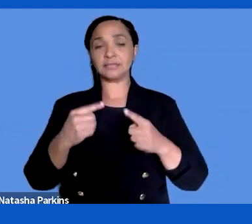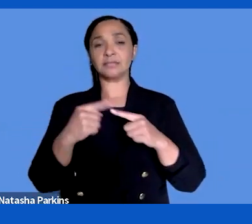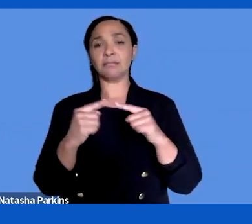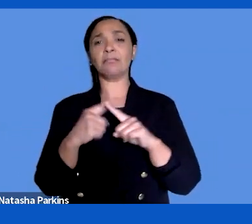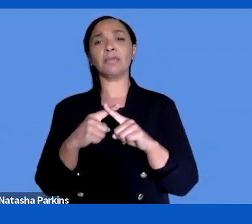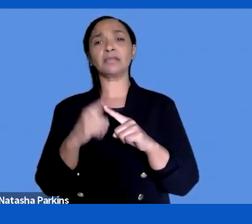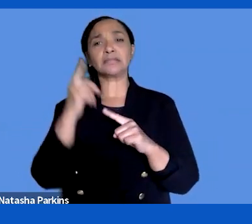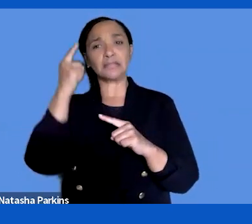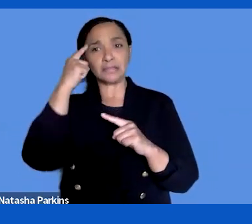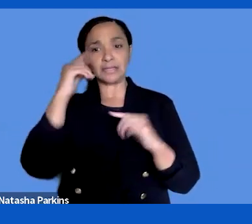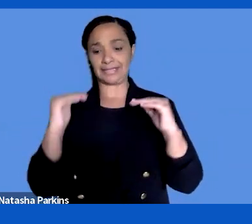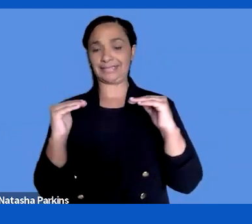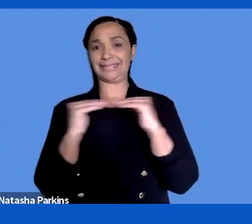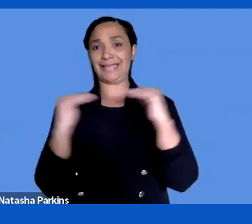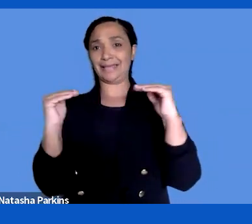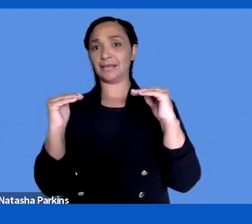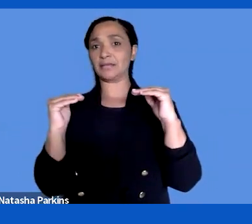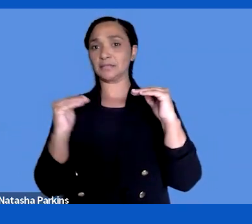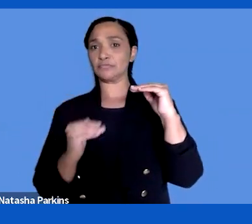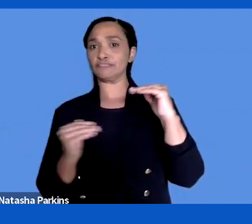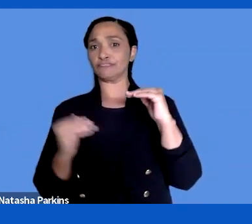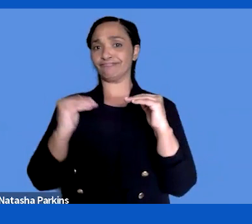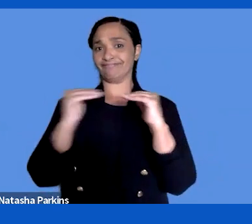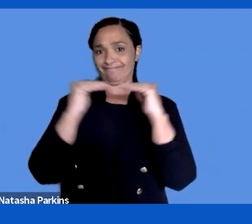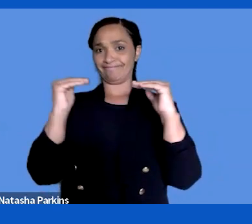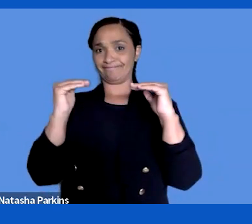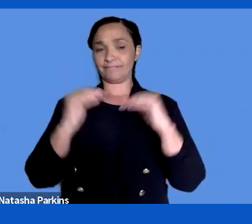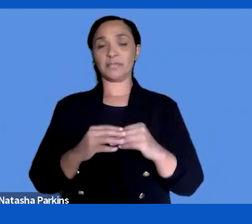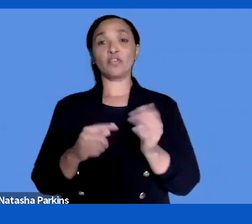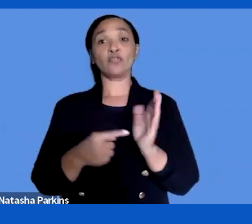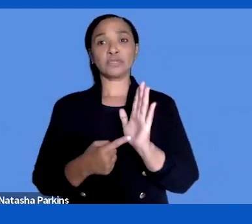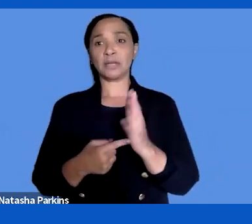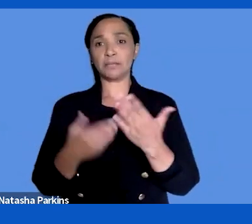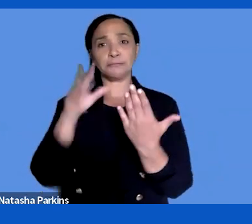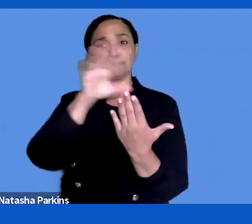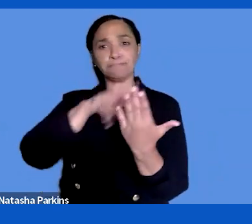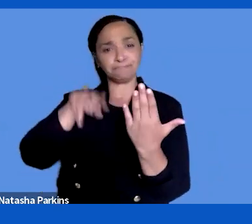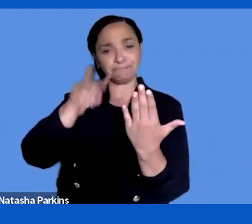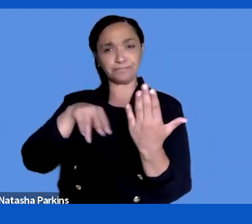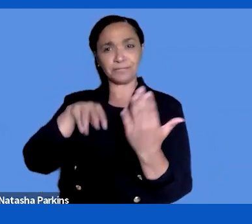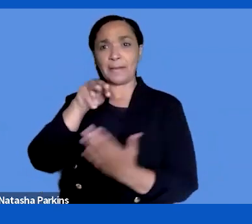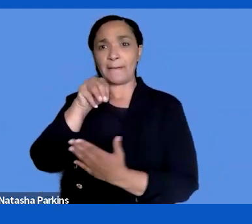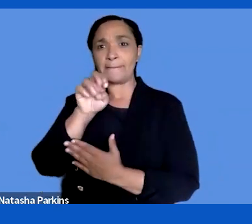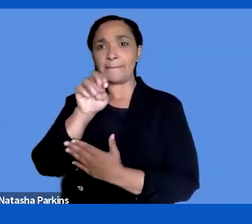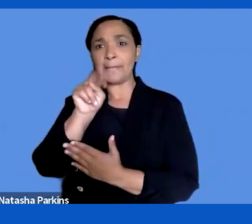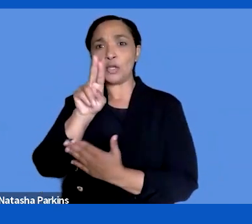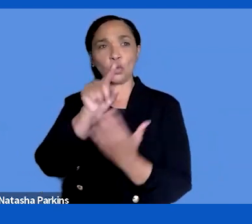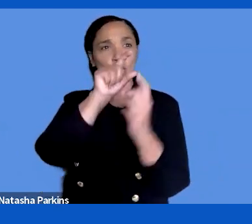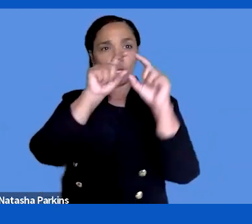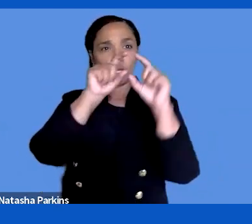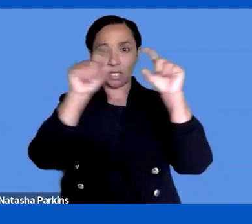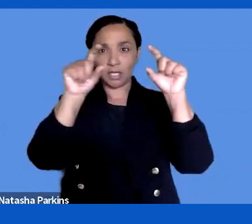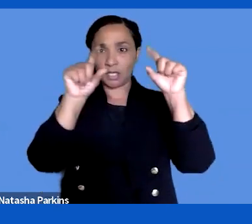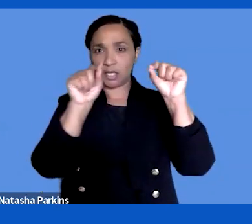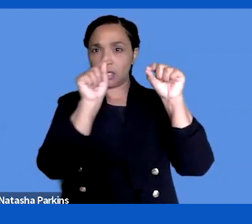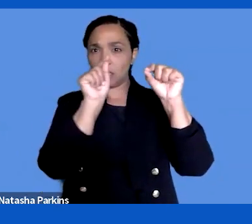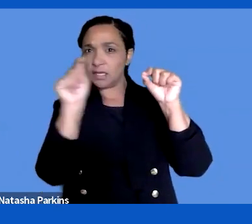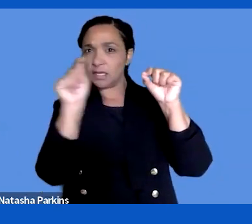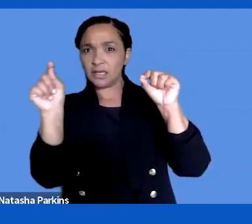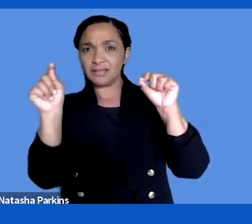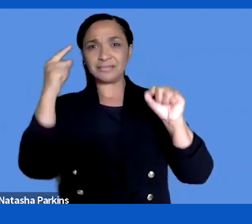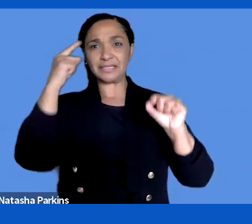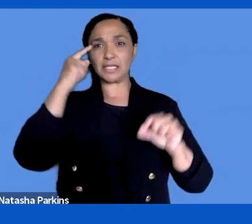if you are looking for a menu or something, you don't want a service to have a new way to